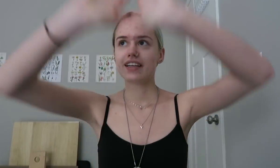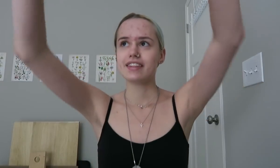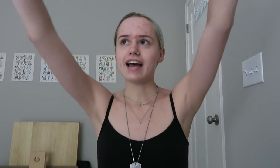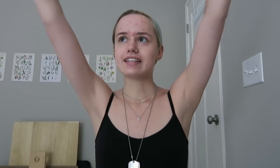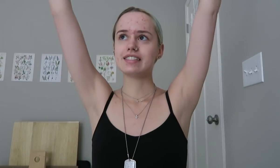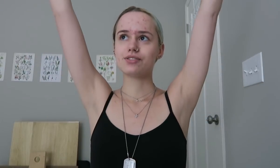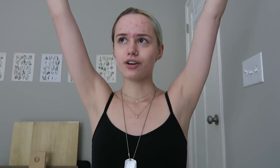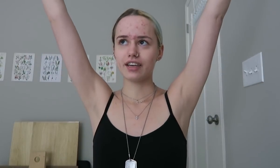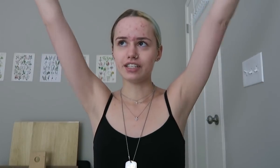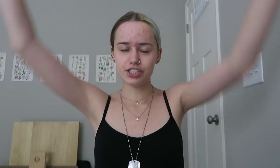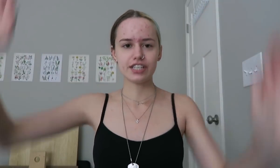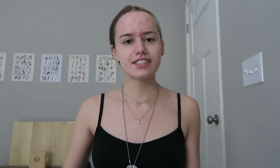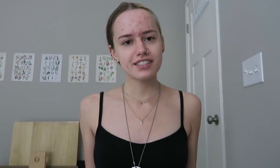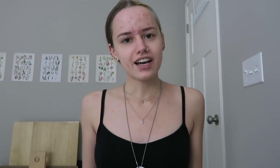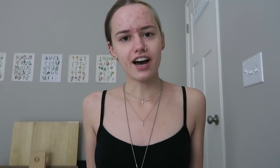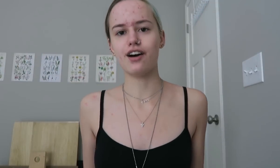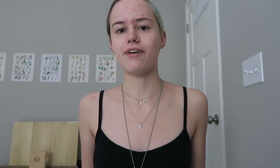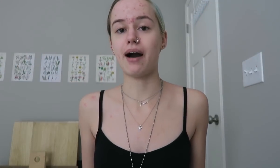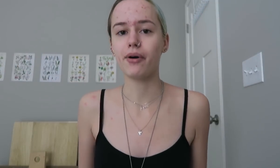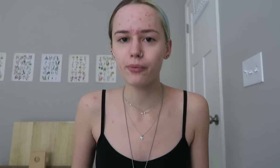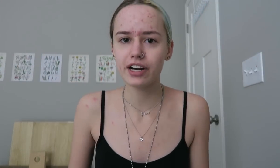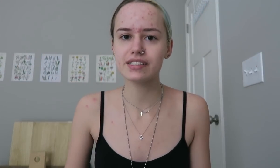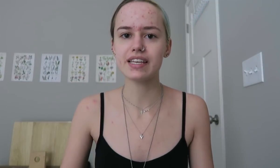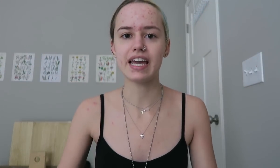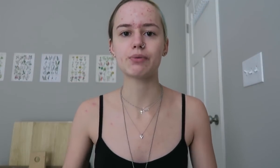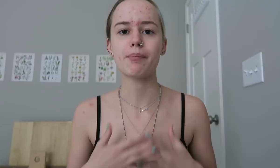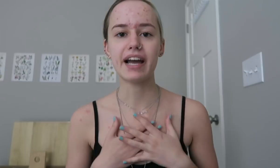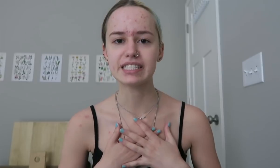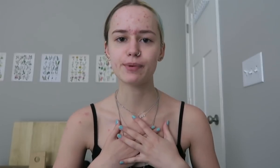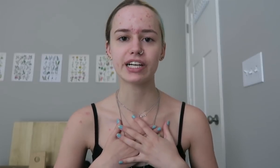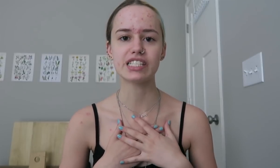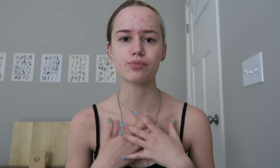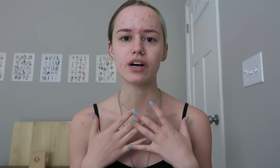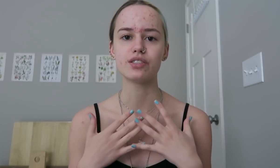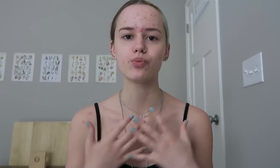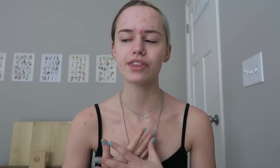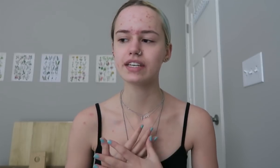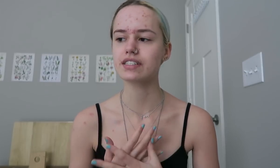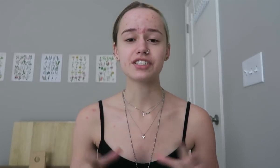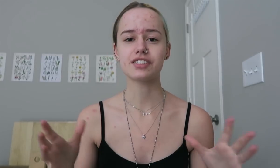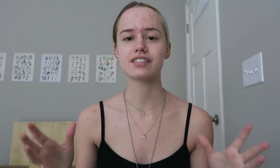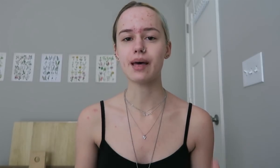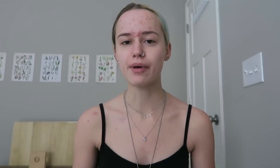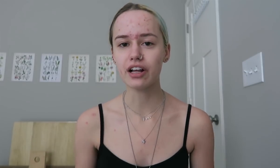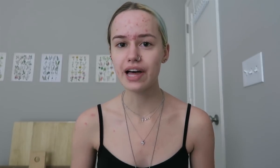That is like sort of a gist of how it works and what my experience was with it, just to sum it